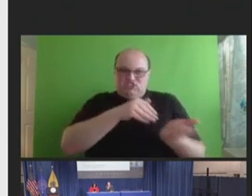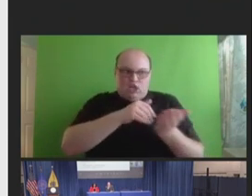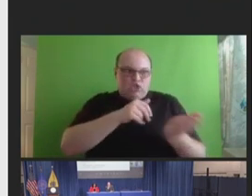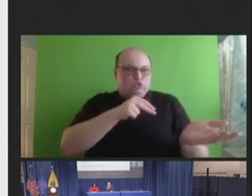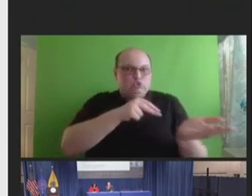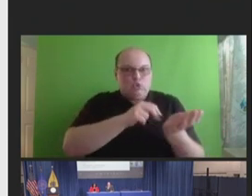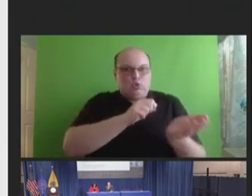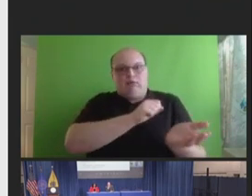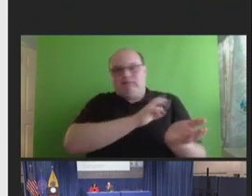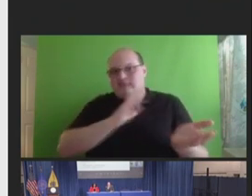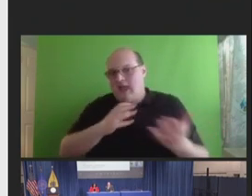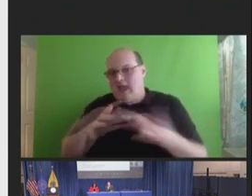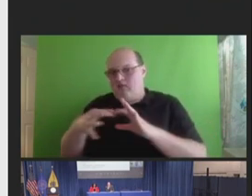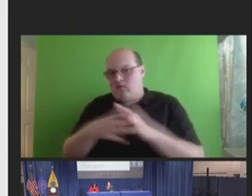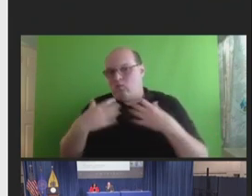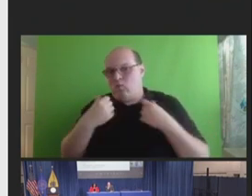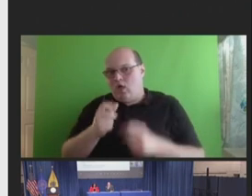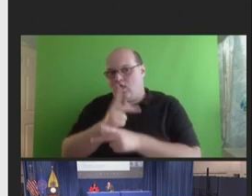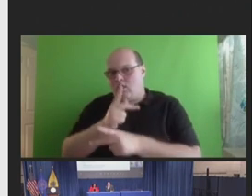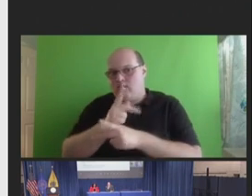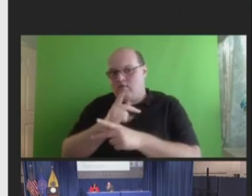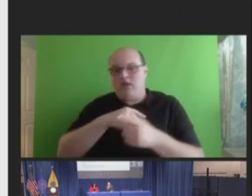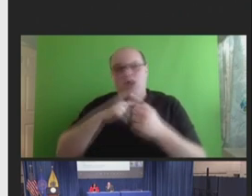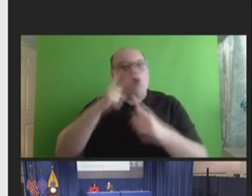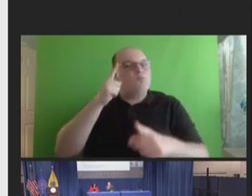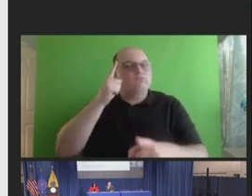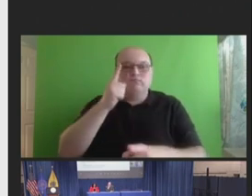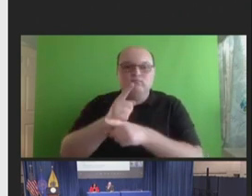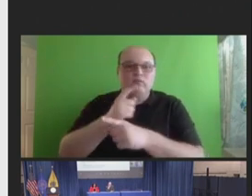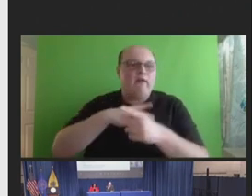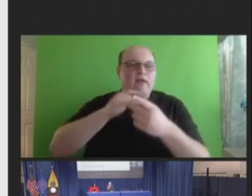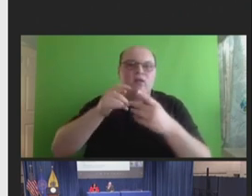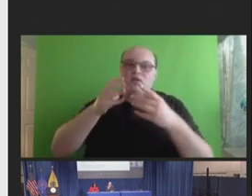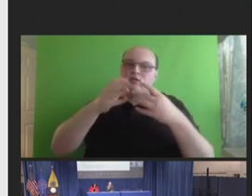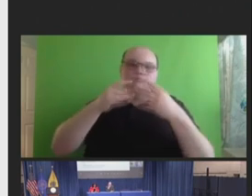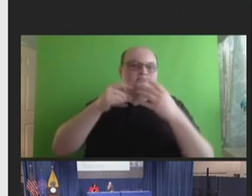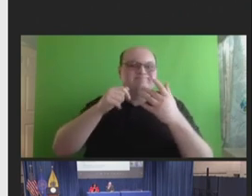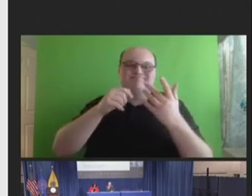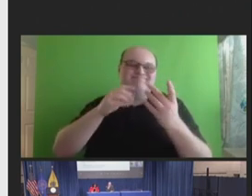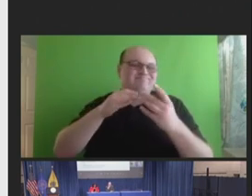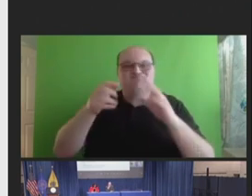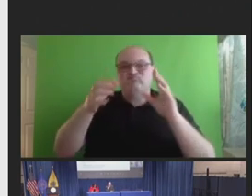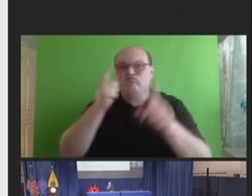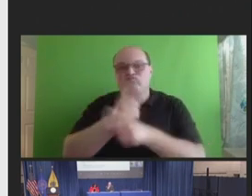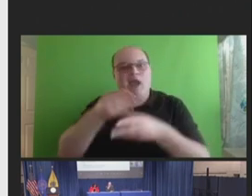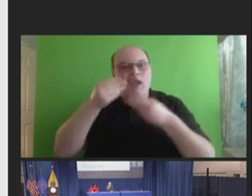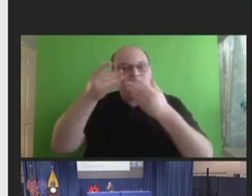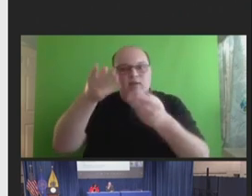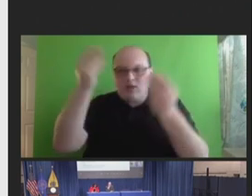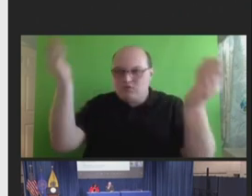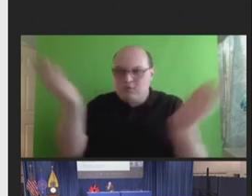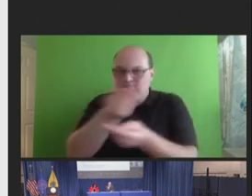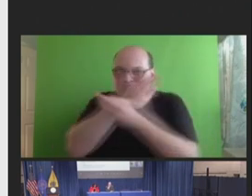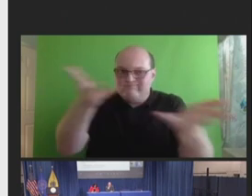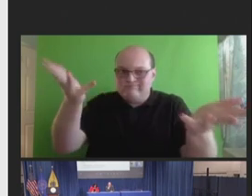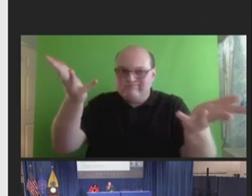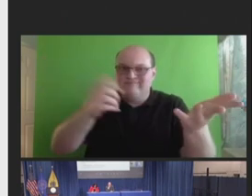as much as possible, a consistent unified message that isn't changing terribly frequently.